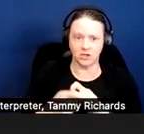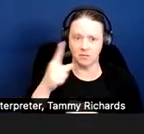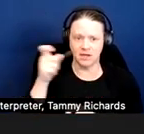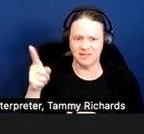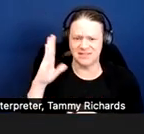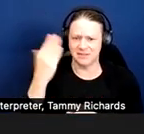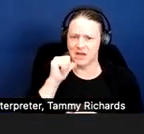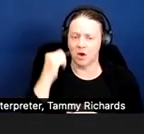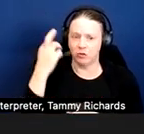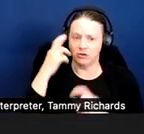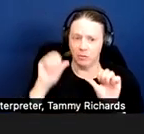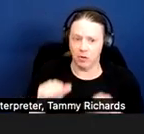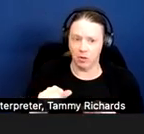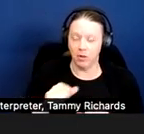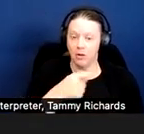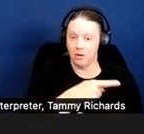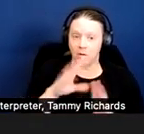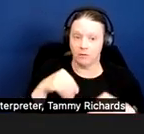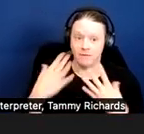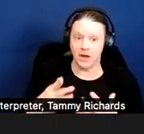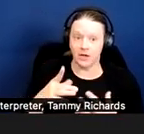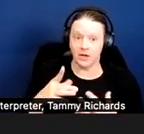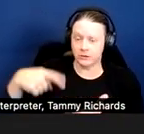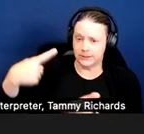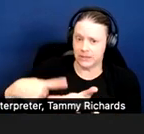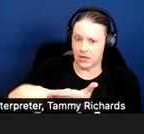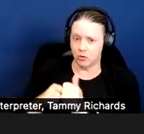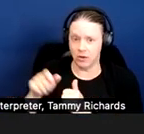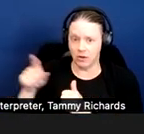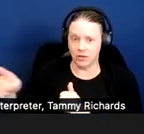that would effectively address the person's disability-related needs.